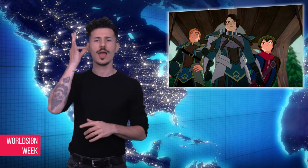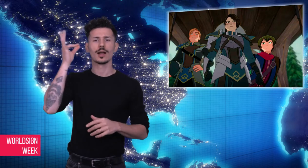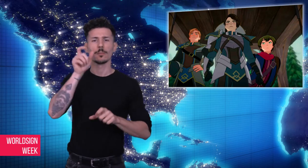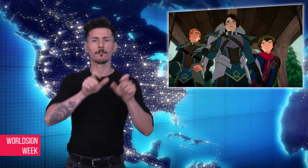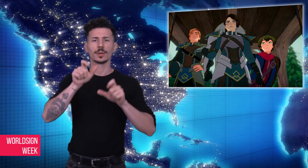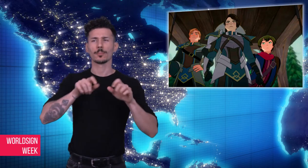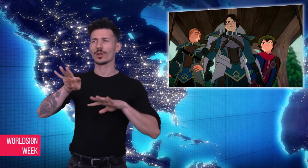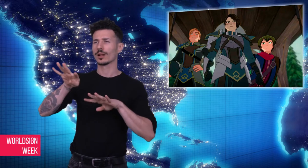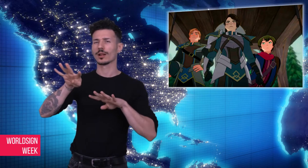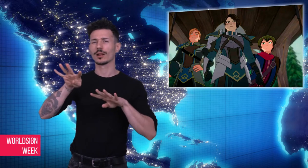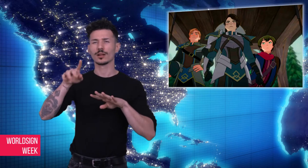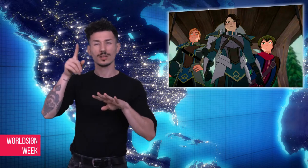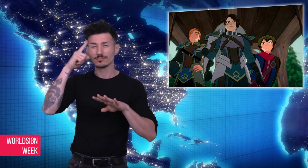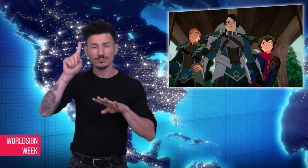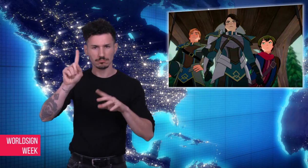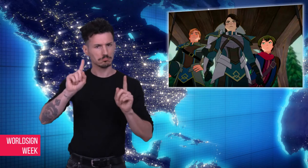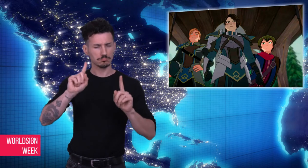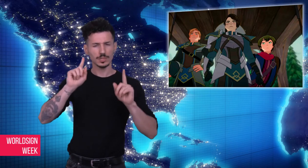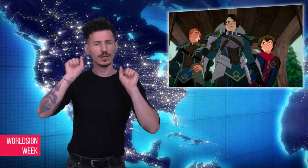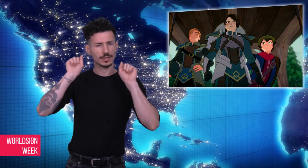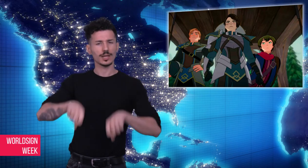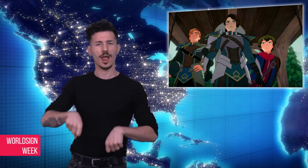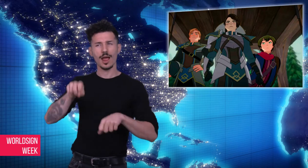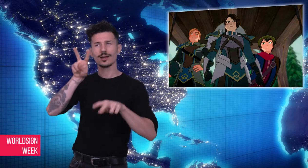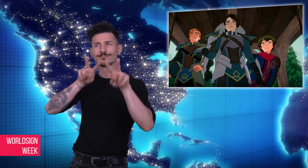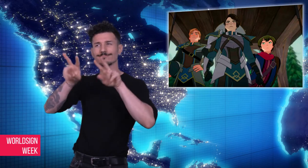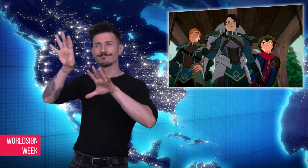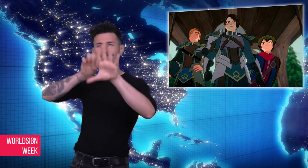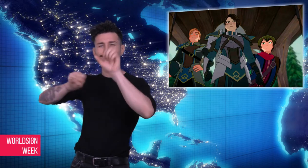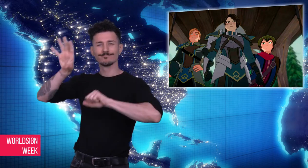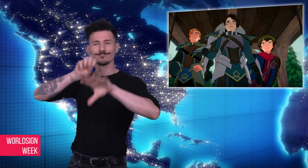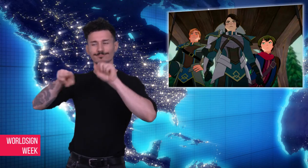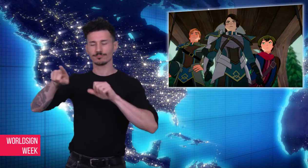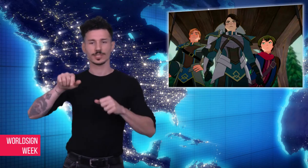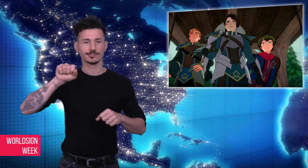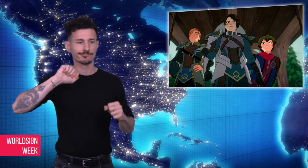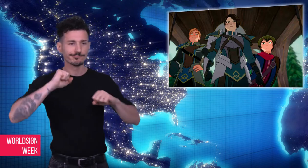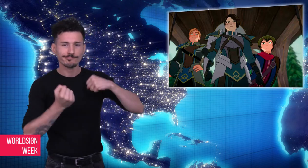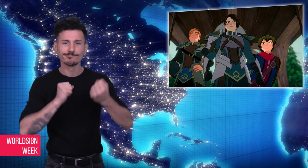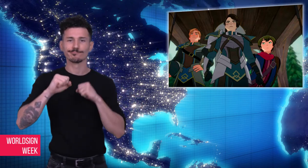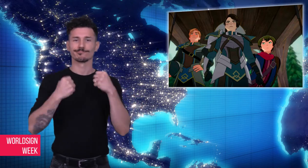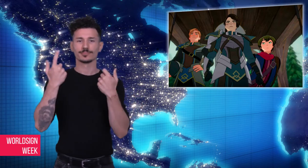for deaf audiences, although hearing people can understand